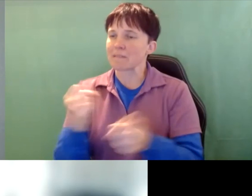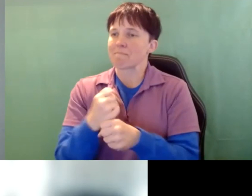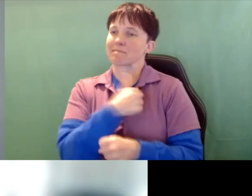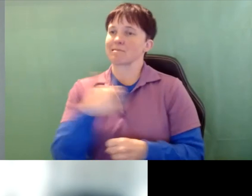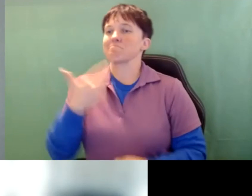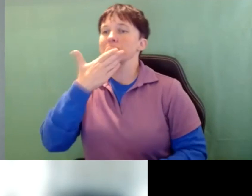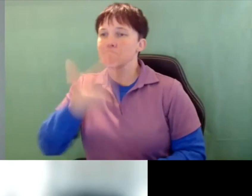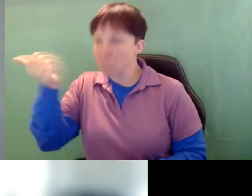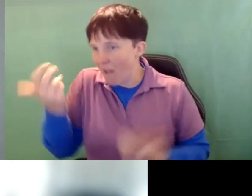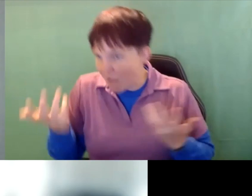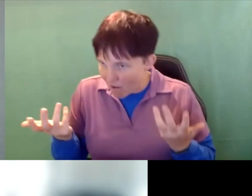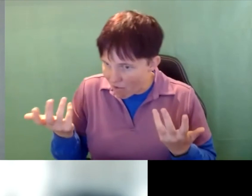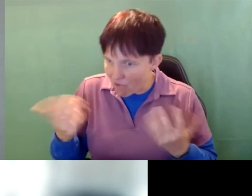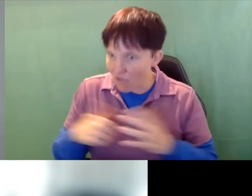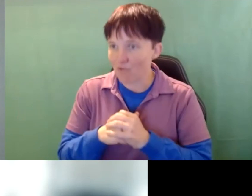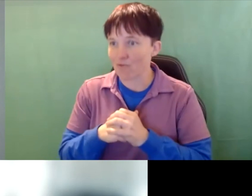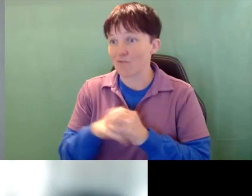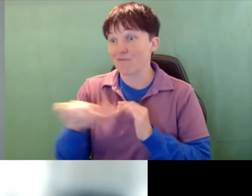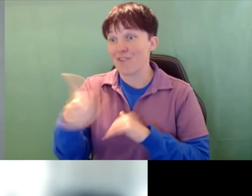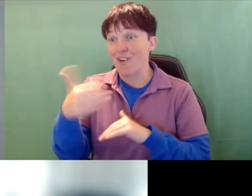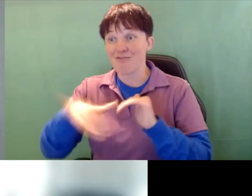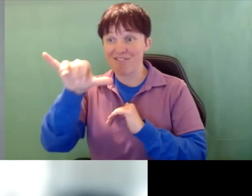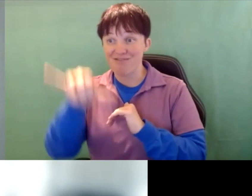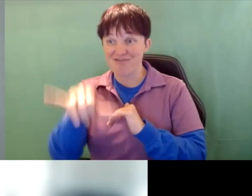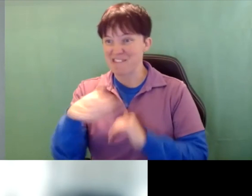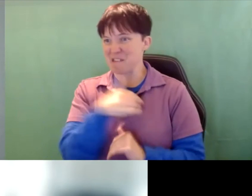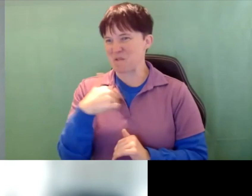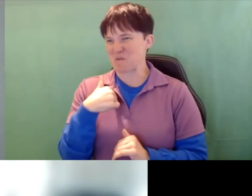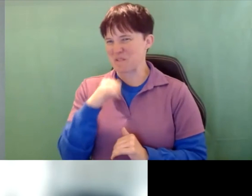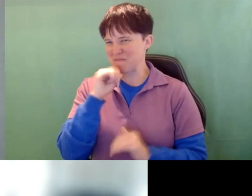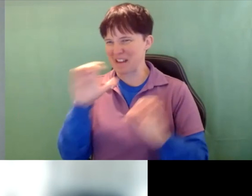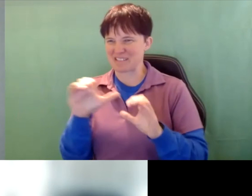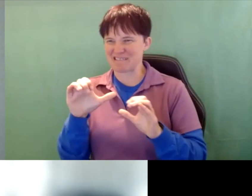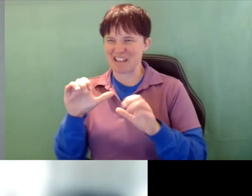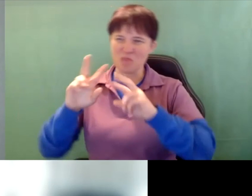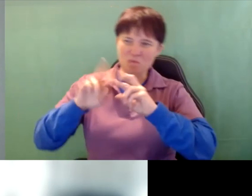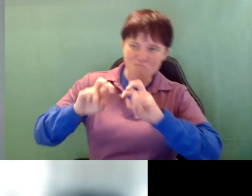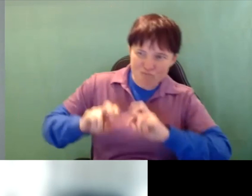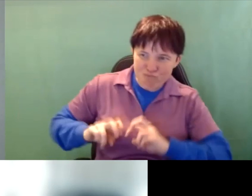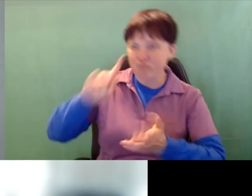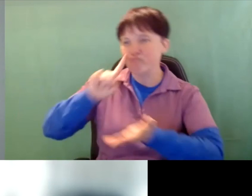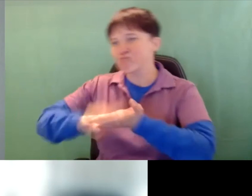So that's that's other than that we haven’t done a research. Some people would be very